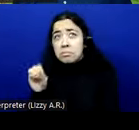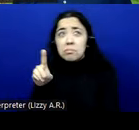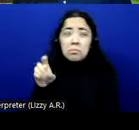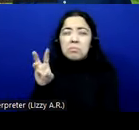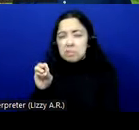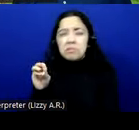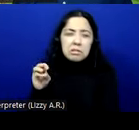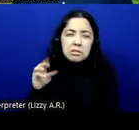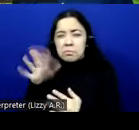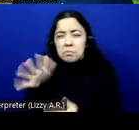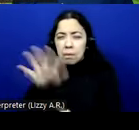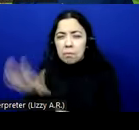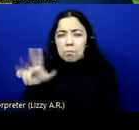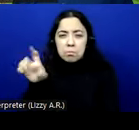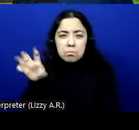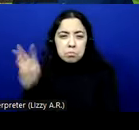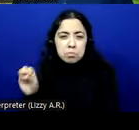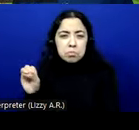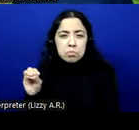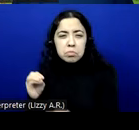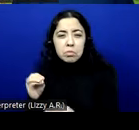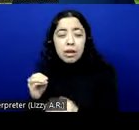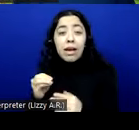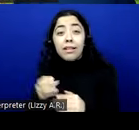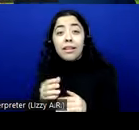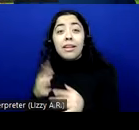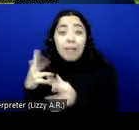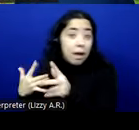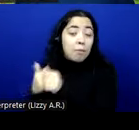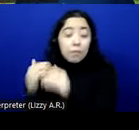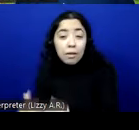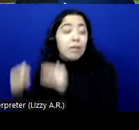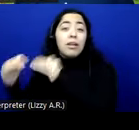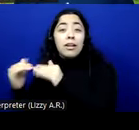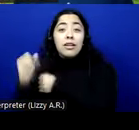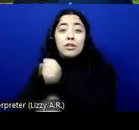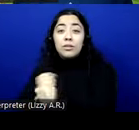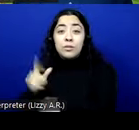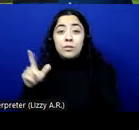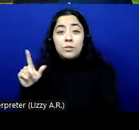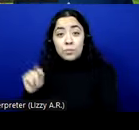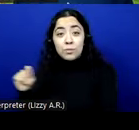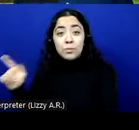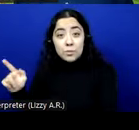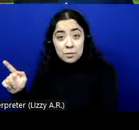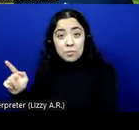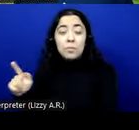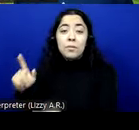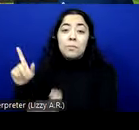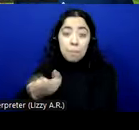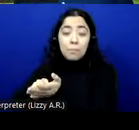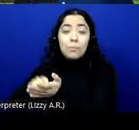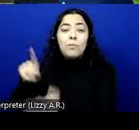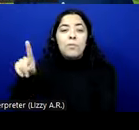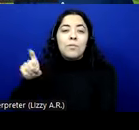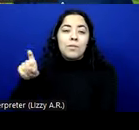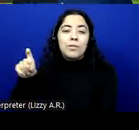more or less. Finally, the current version published in 2021 which has 186 pages. And